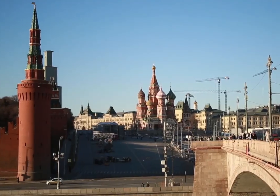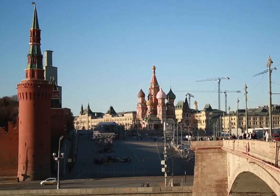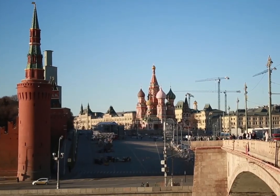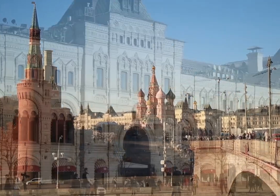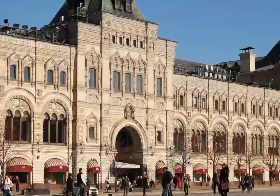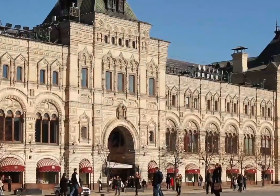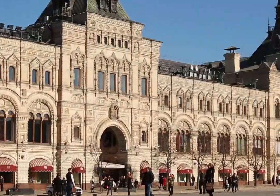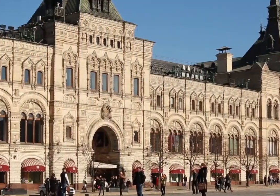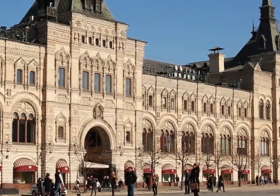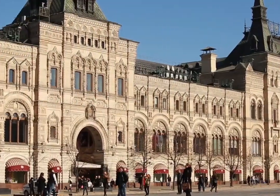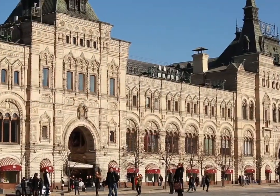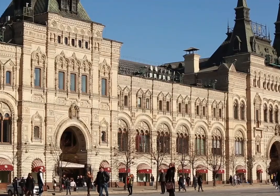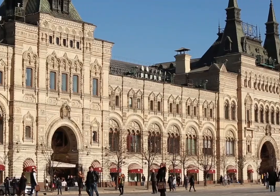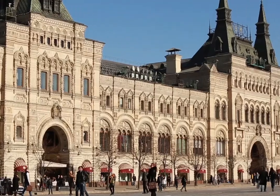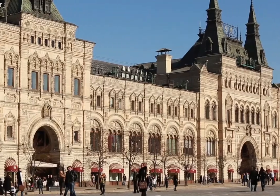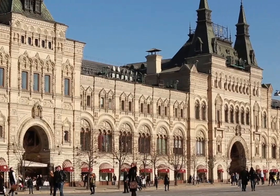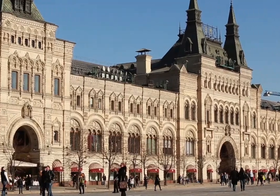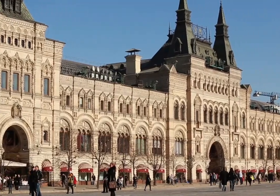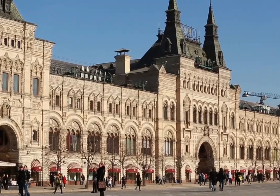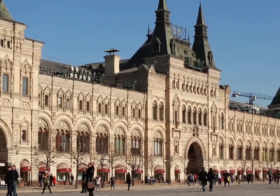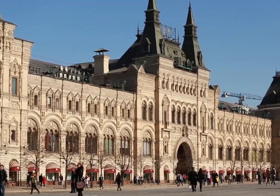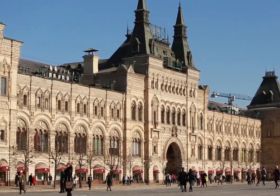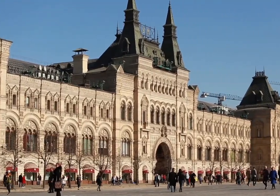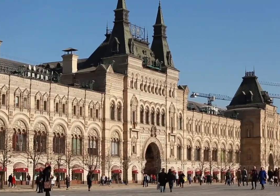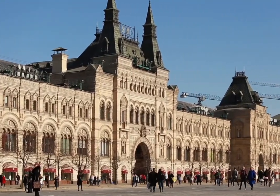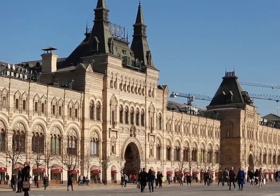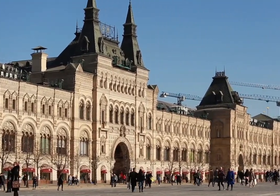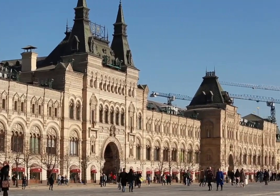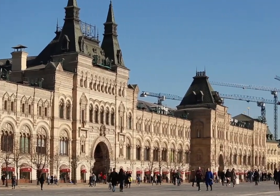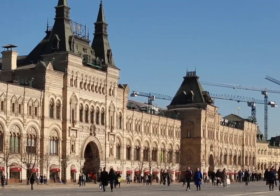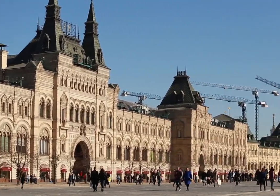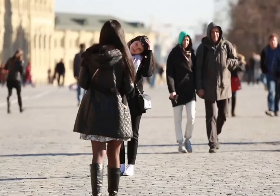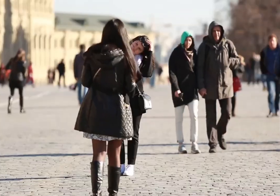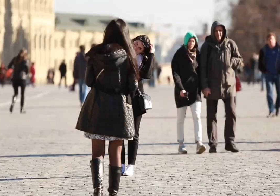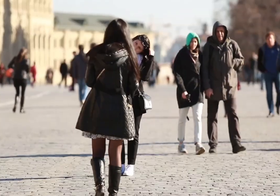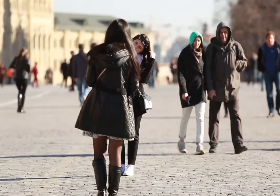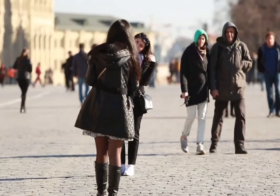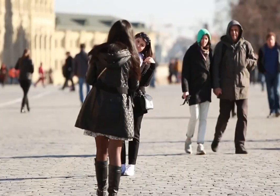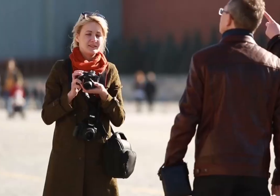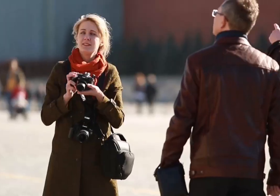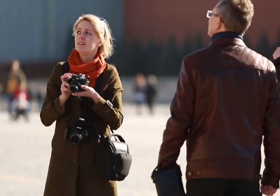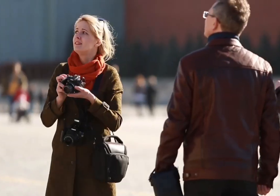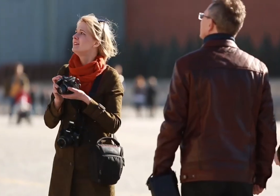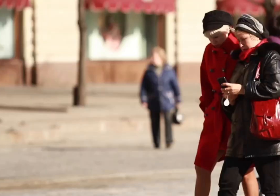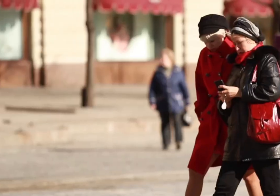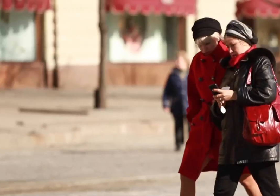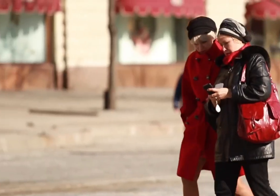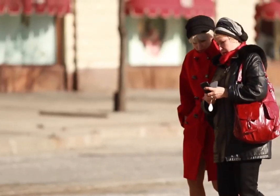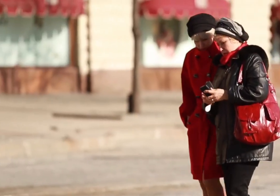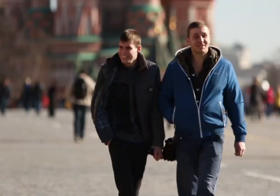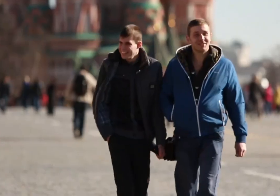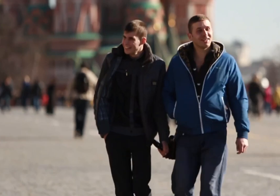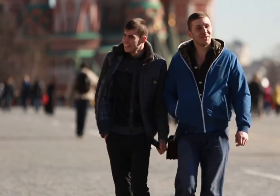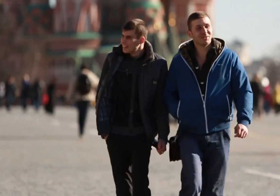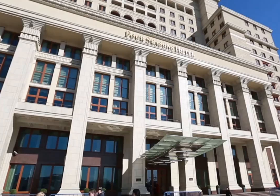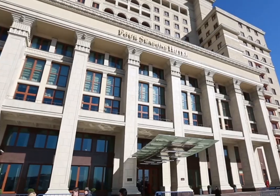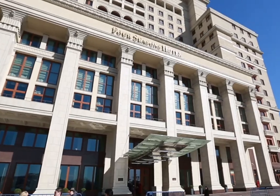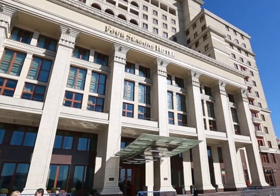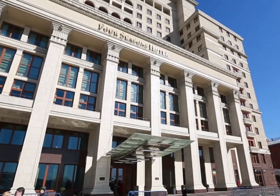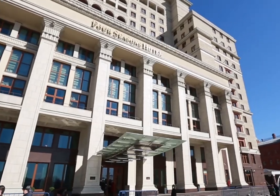(GUM Department Store) (Red Square) (Manege Square)